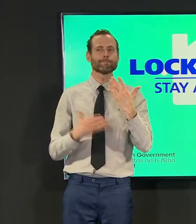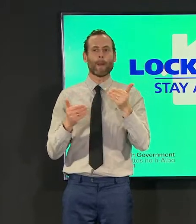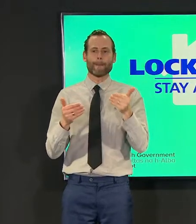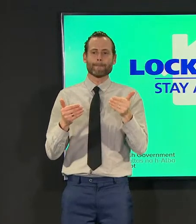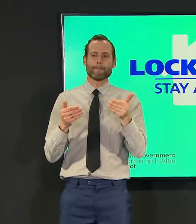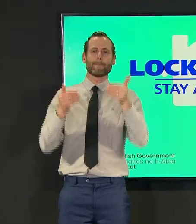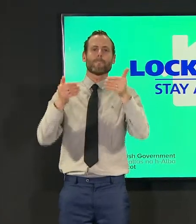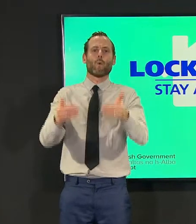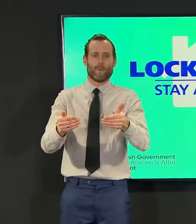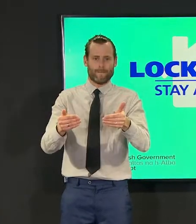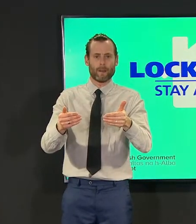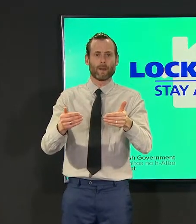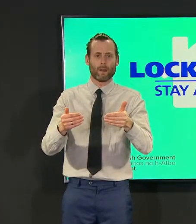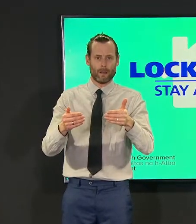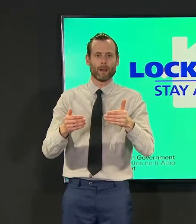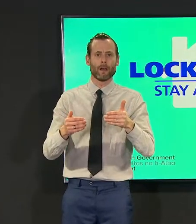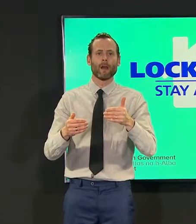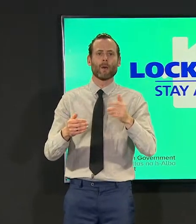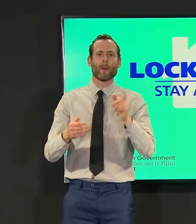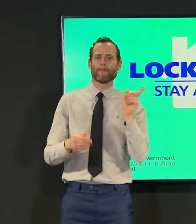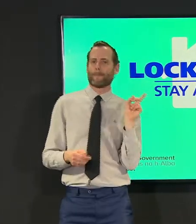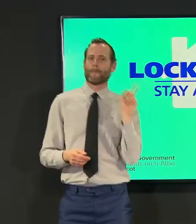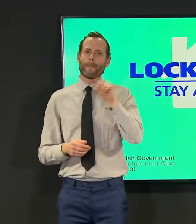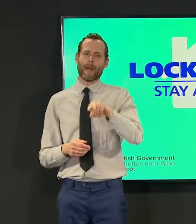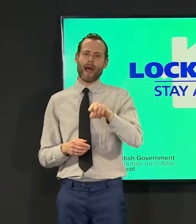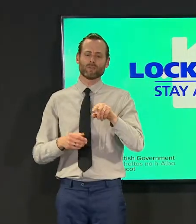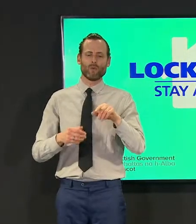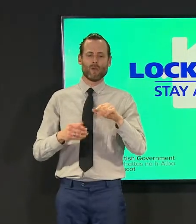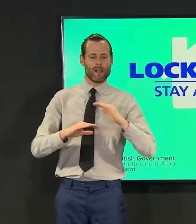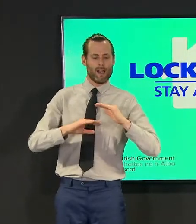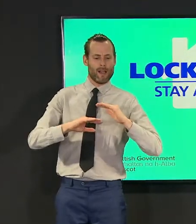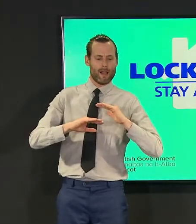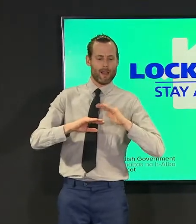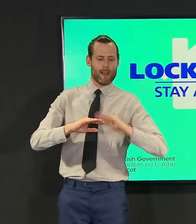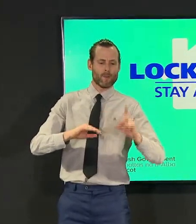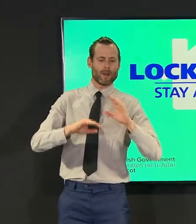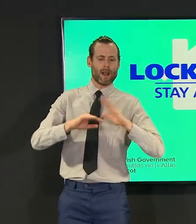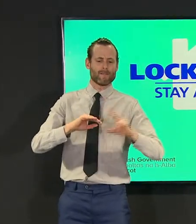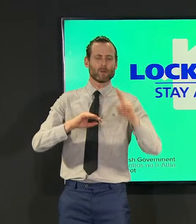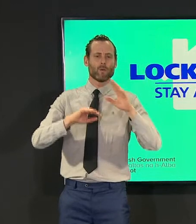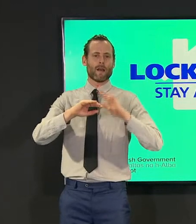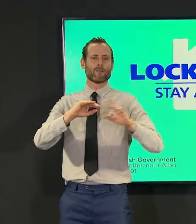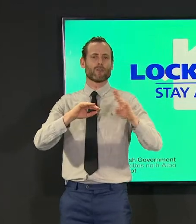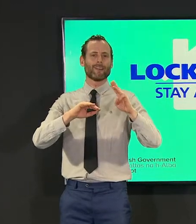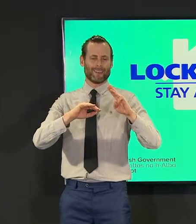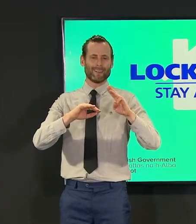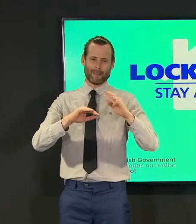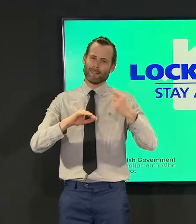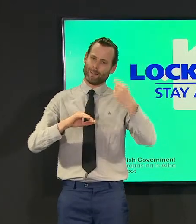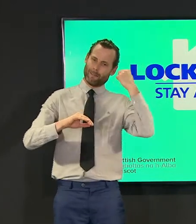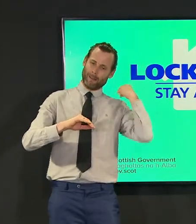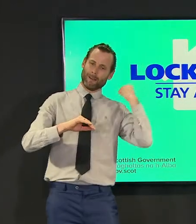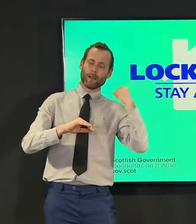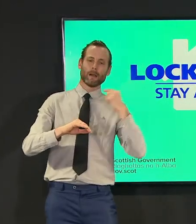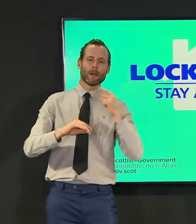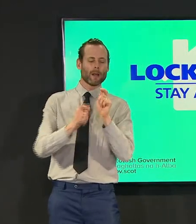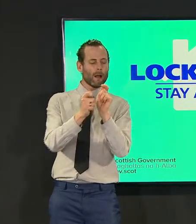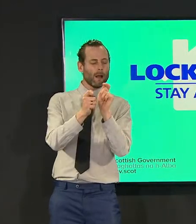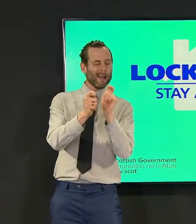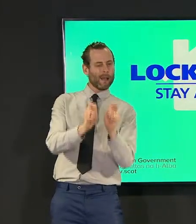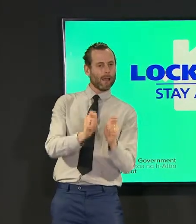uh the levels framework uh possibly revised but similar to what uh you all have got used to